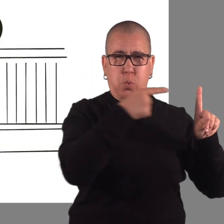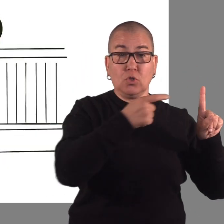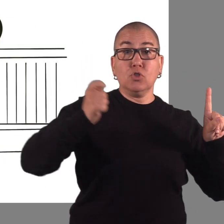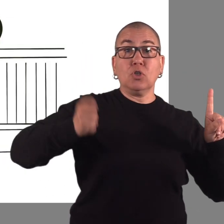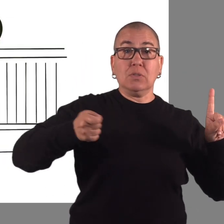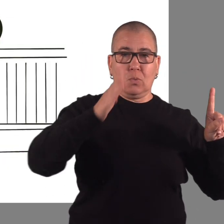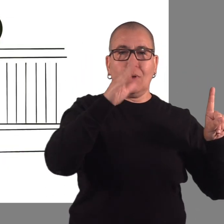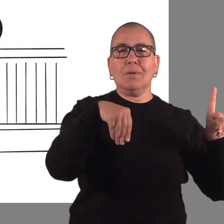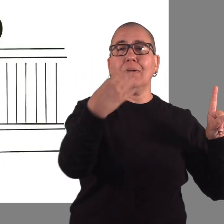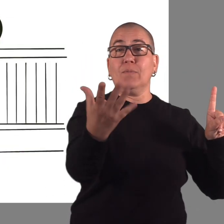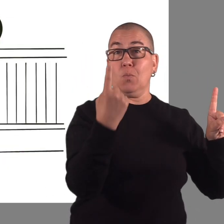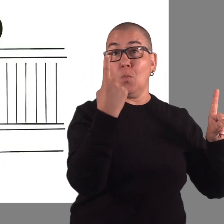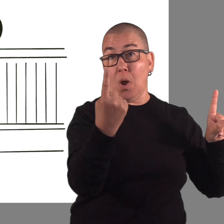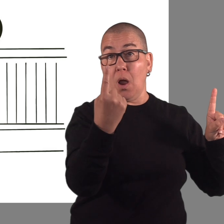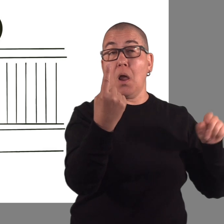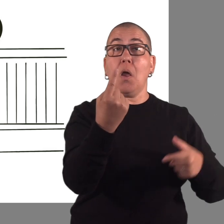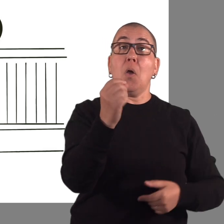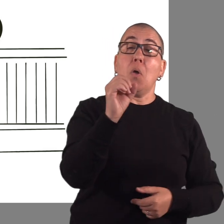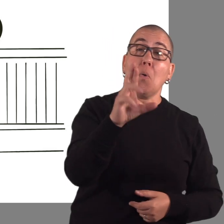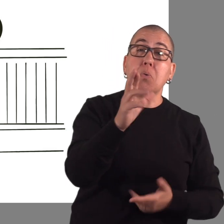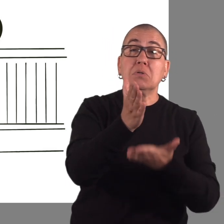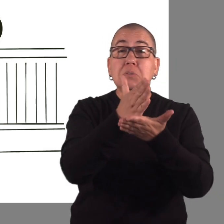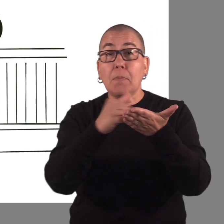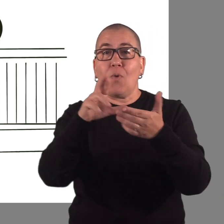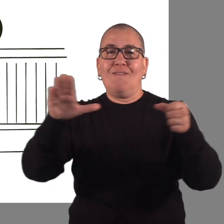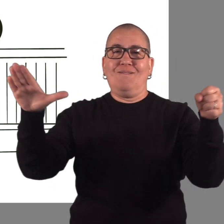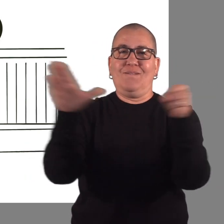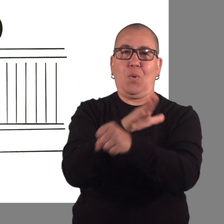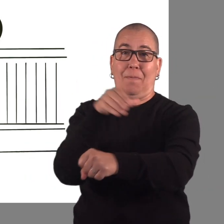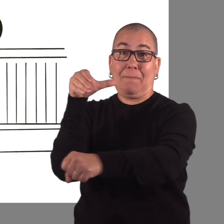The judge may give one, some, or all available powers